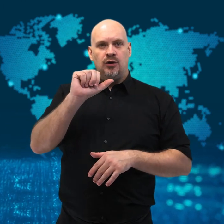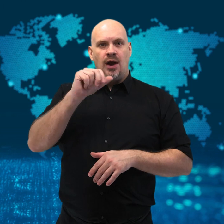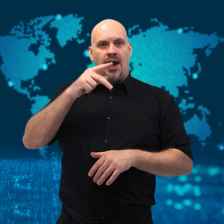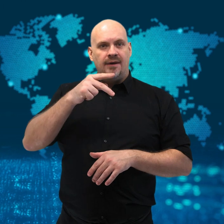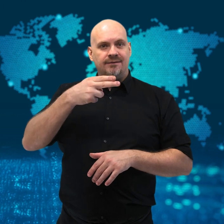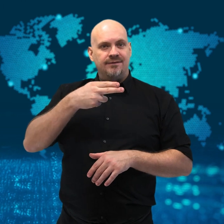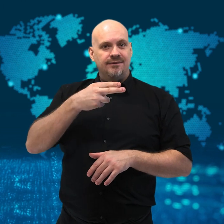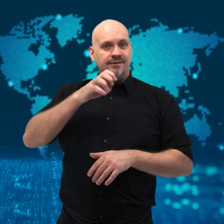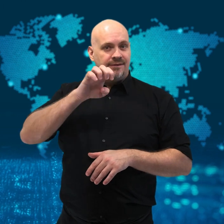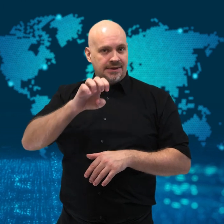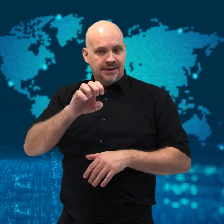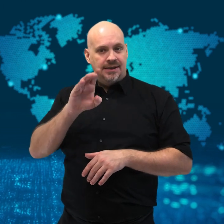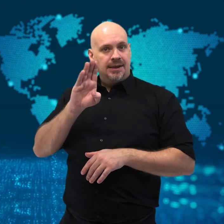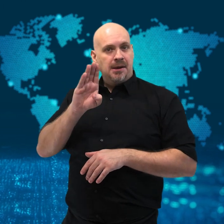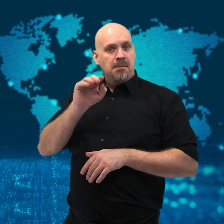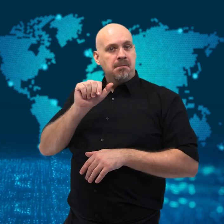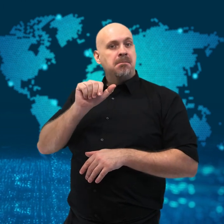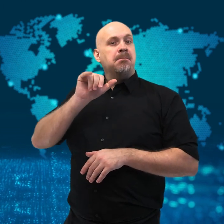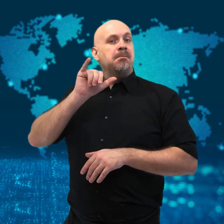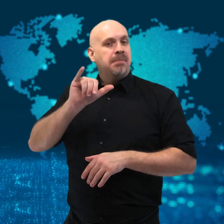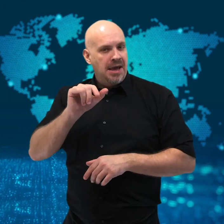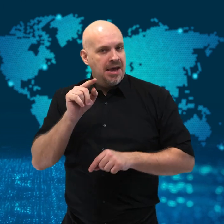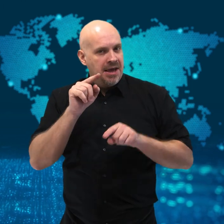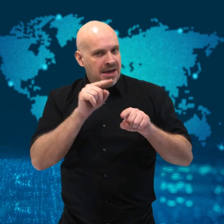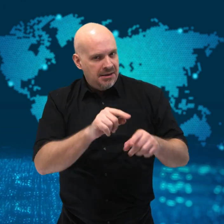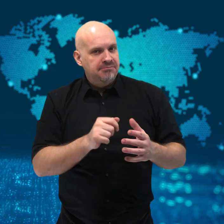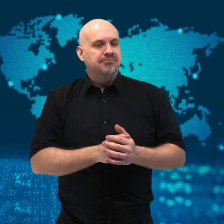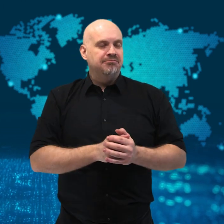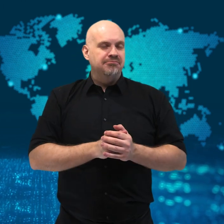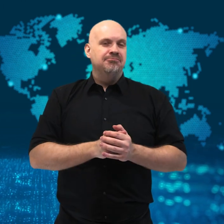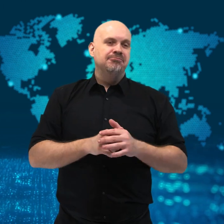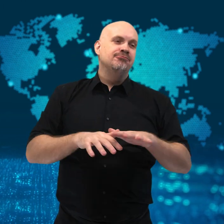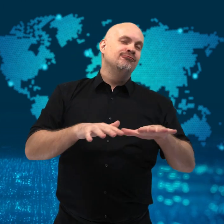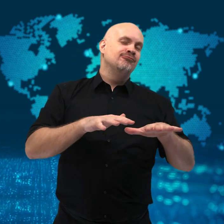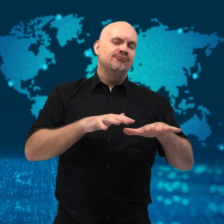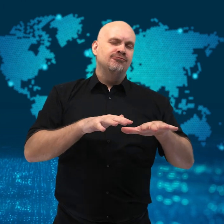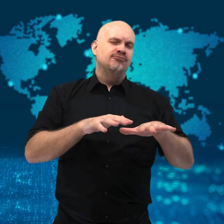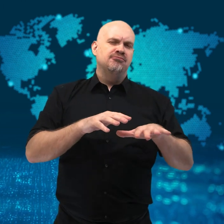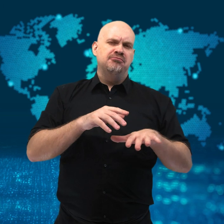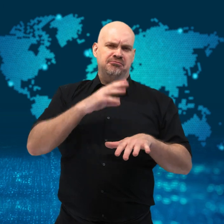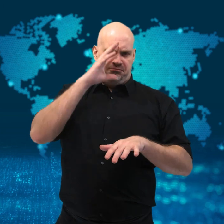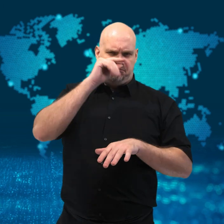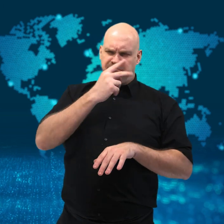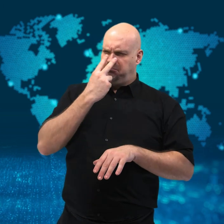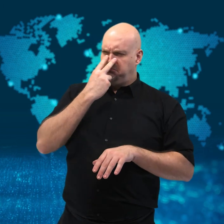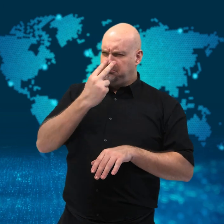but upon closer look, he realized it was an octopus.